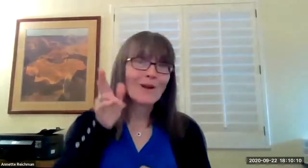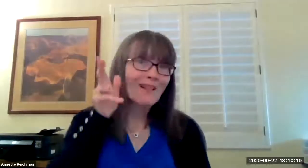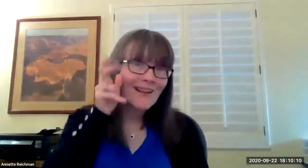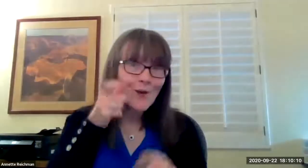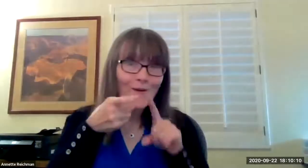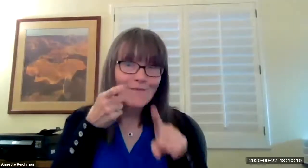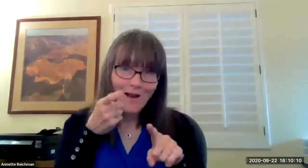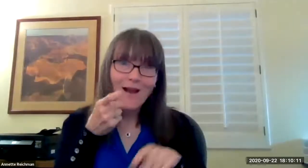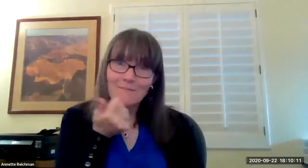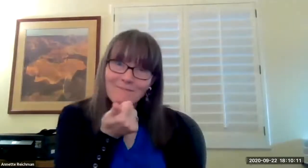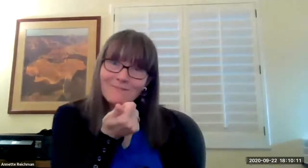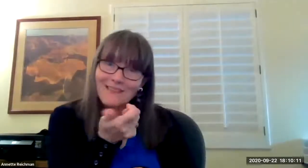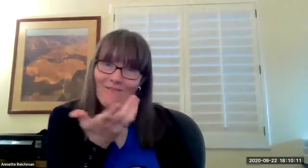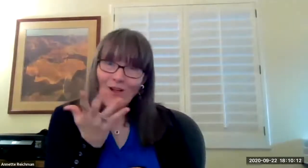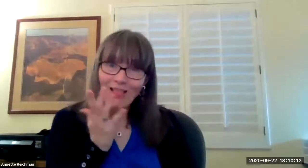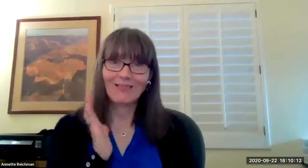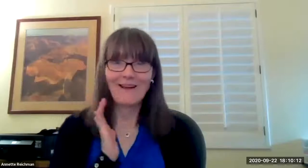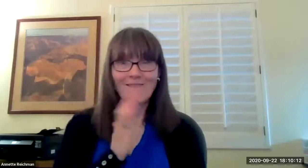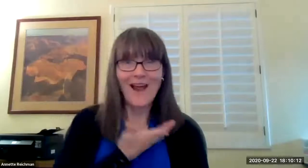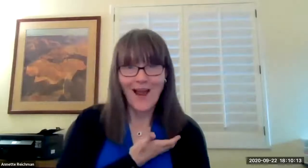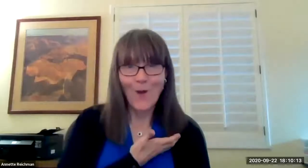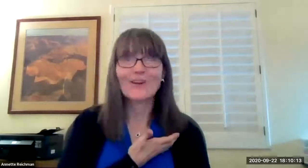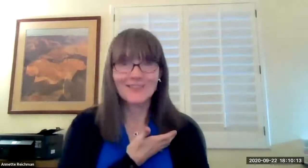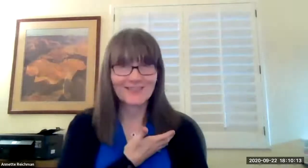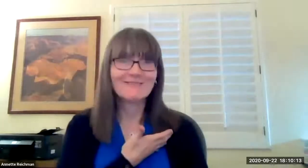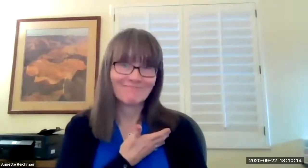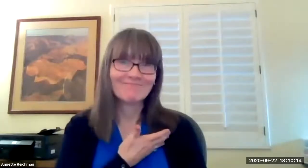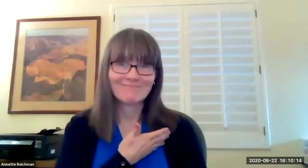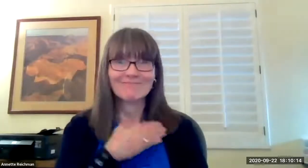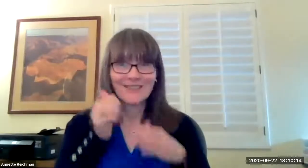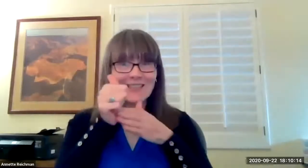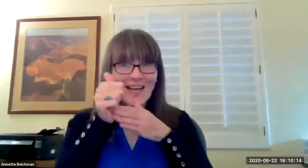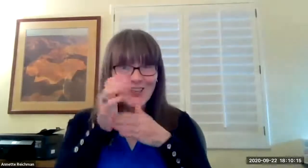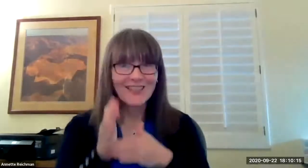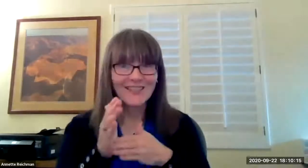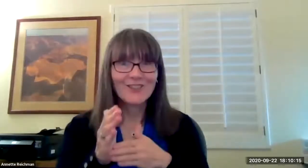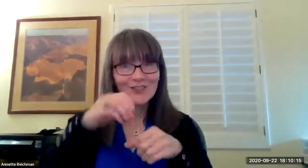team